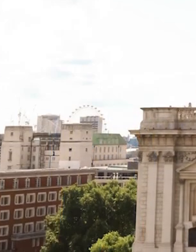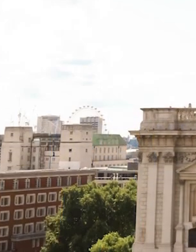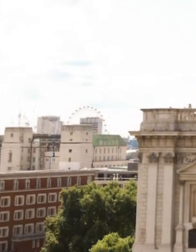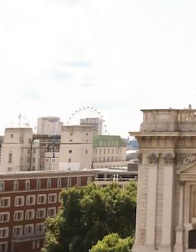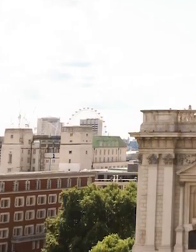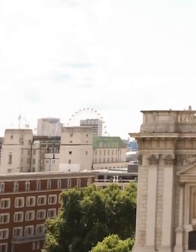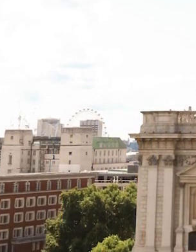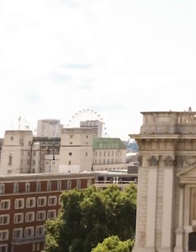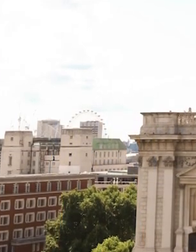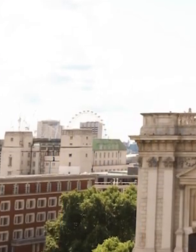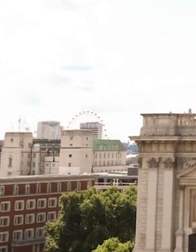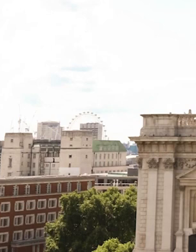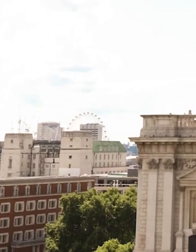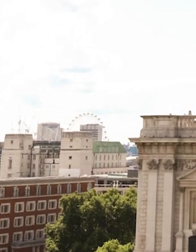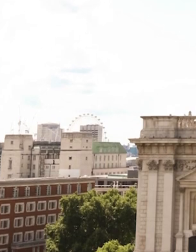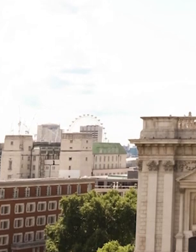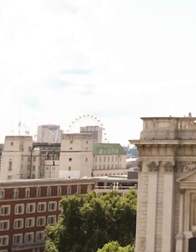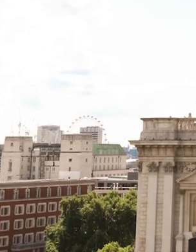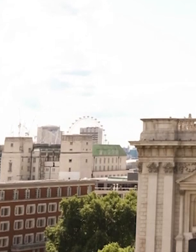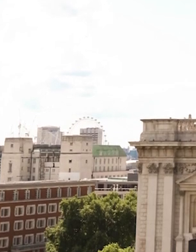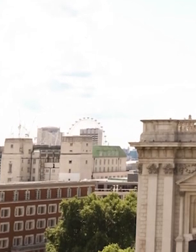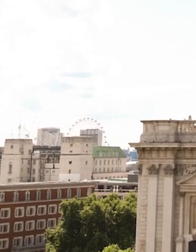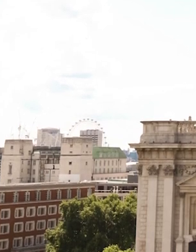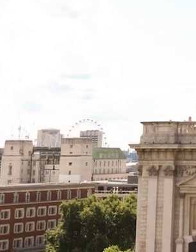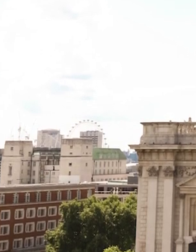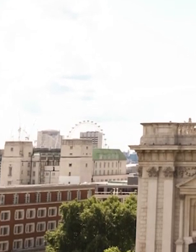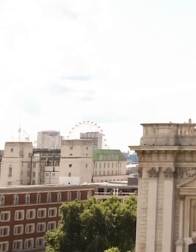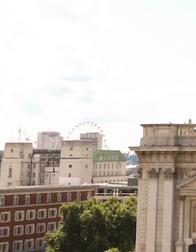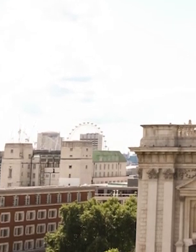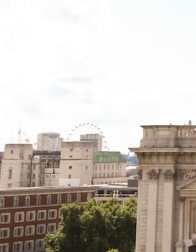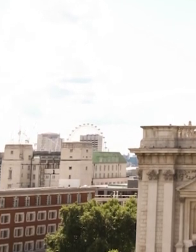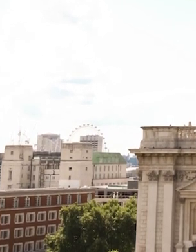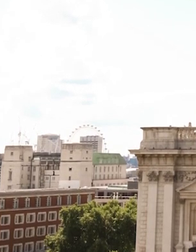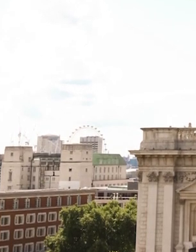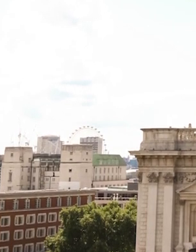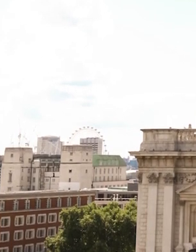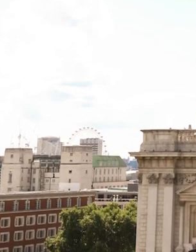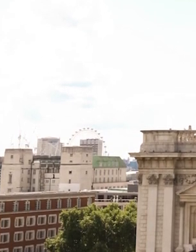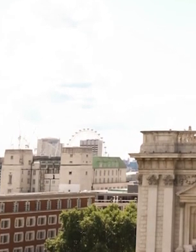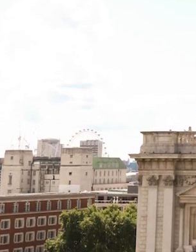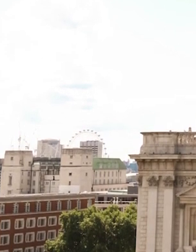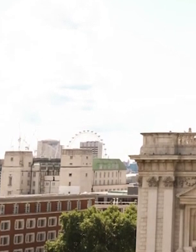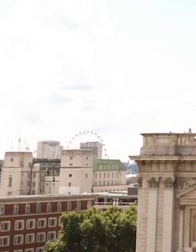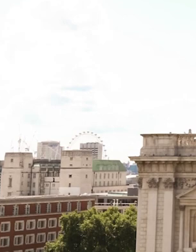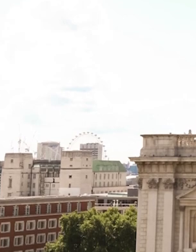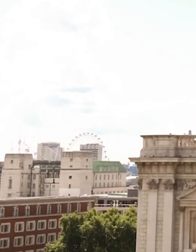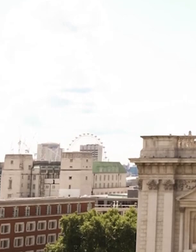A big dome shape, but in what I'm interested is what it's like inside.